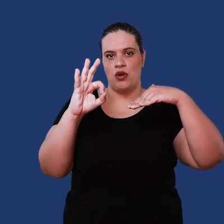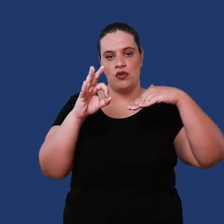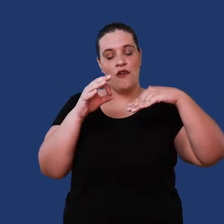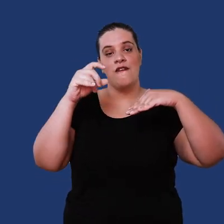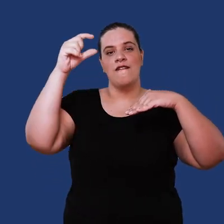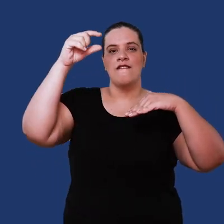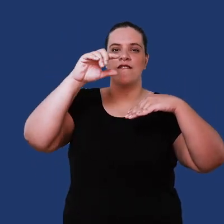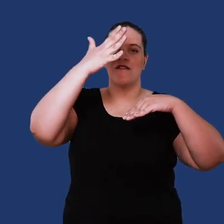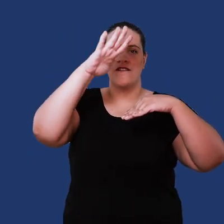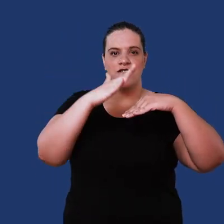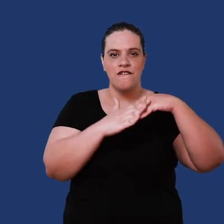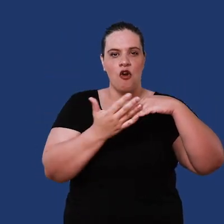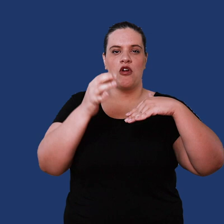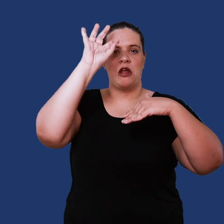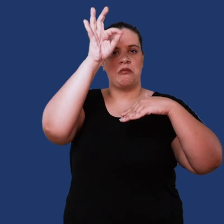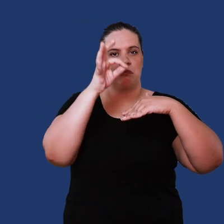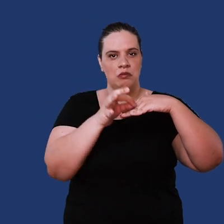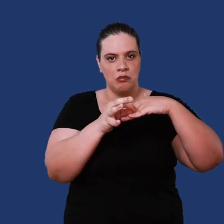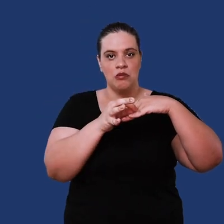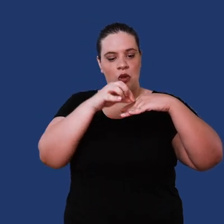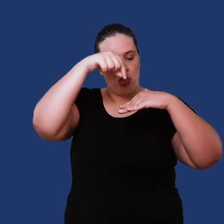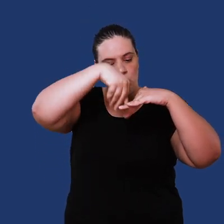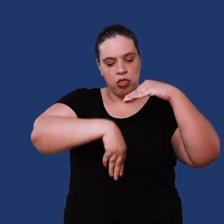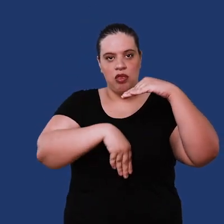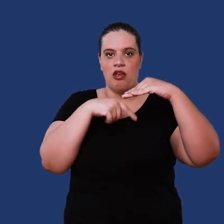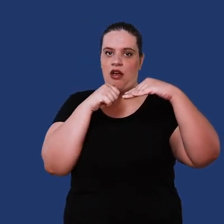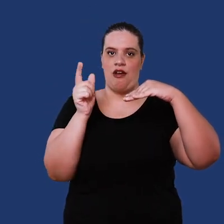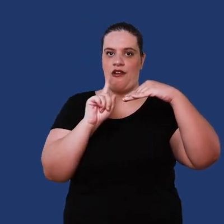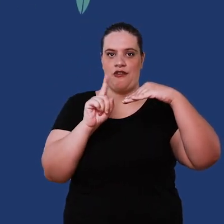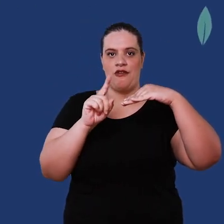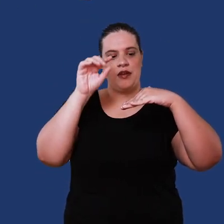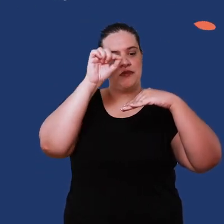a leaf a dead animal anything that leaves with rainwater hits the screen